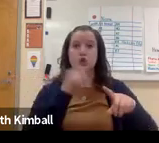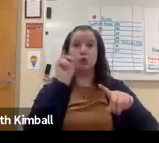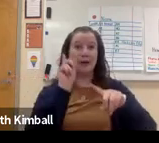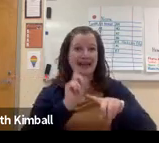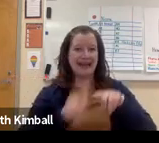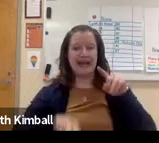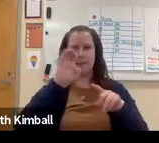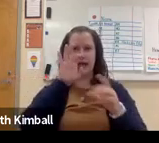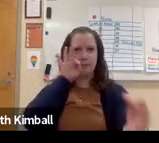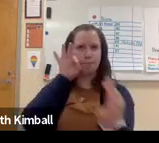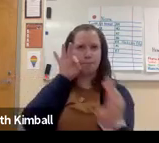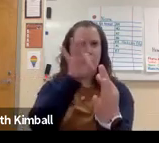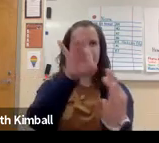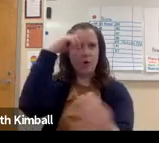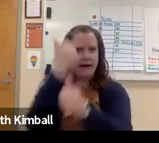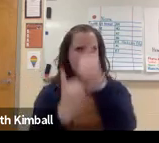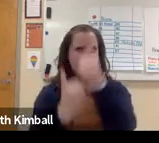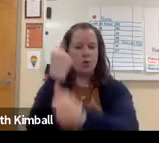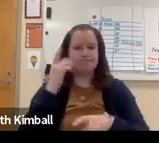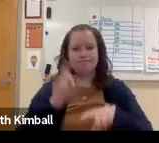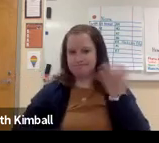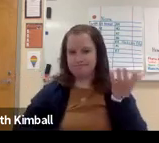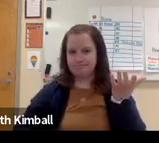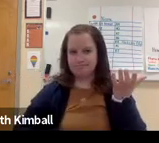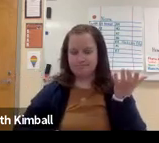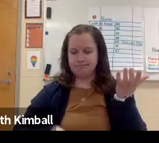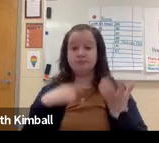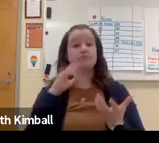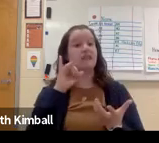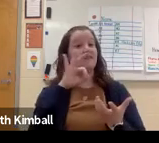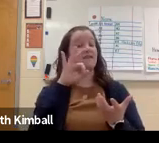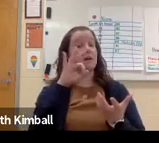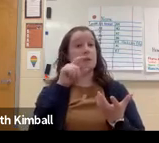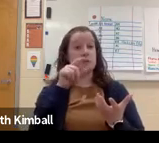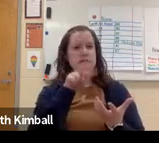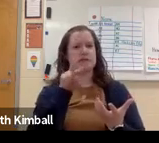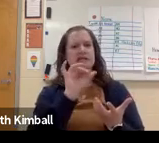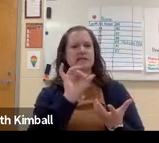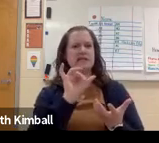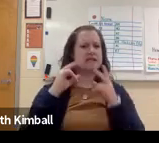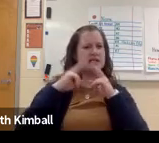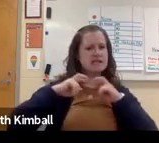All you can do is your best for the students. Obviously, you can't be perfect for everyone.